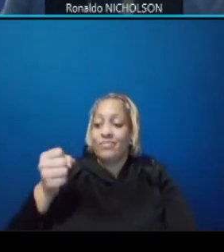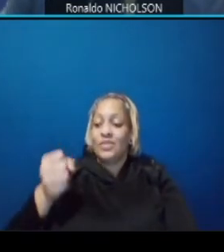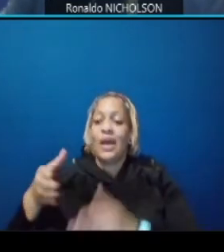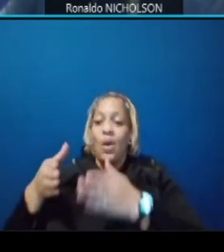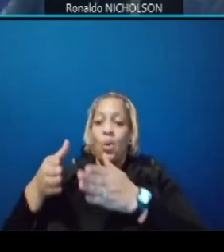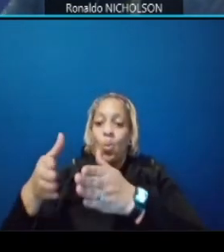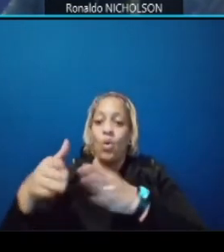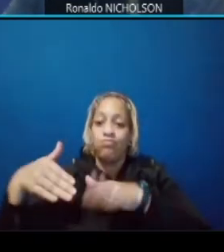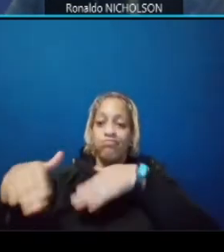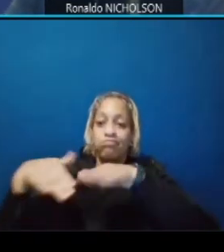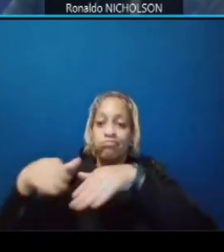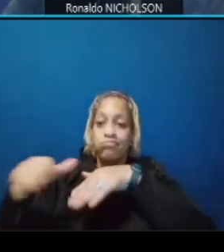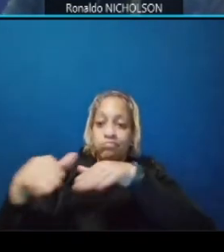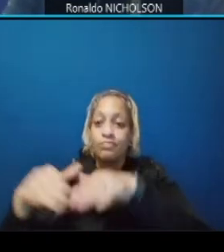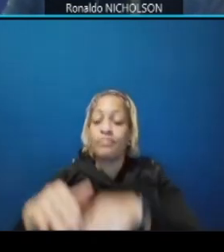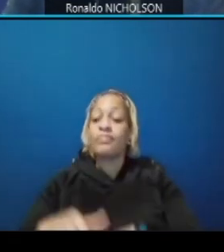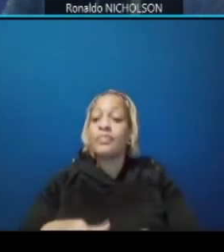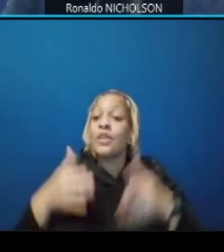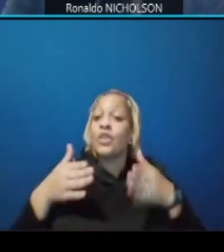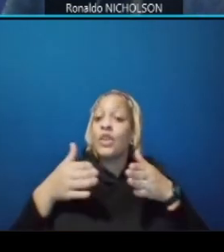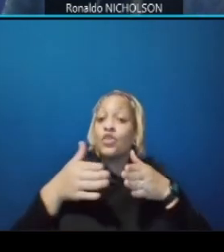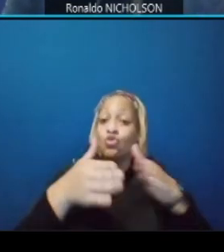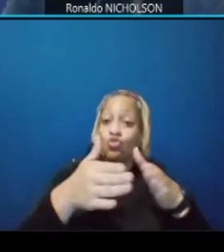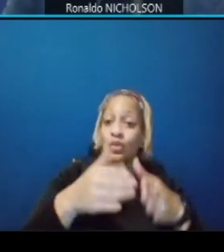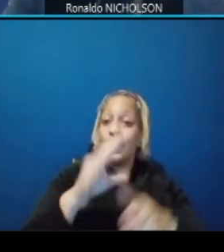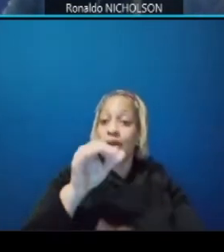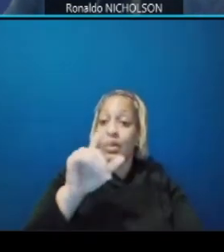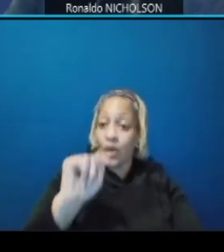the streetcar again will be have power